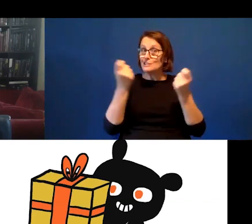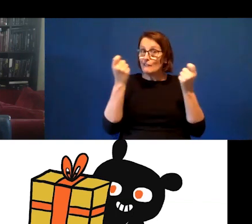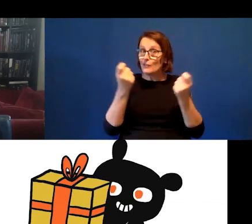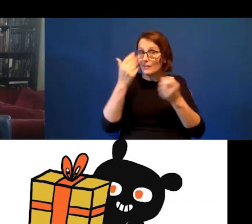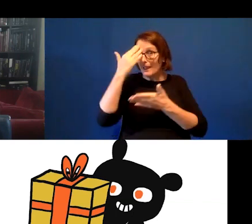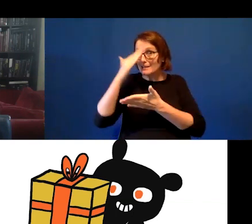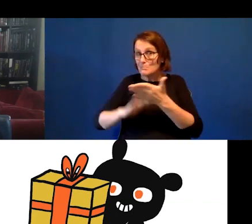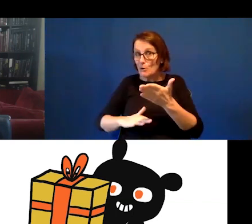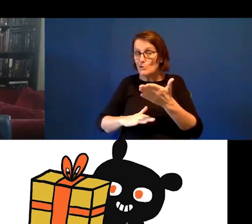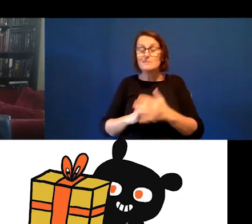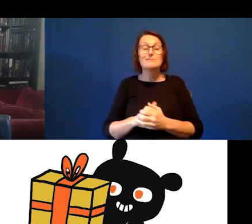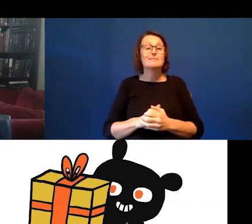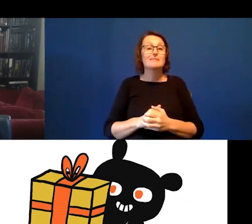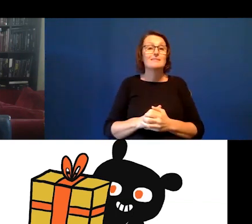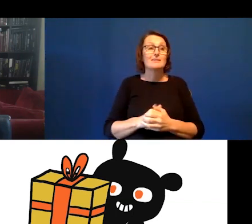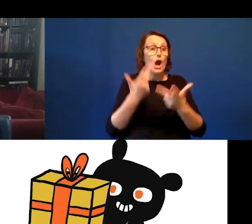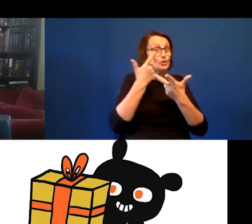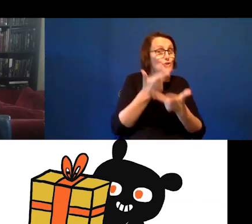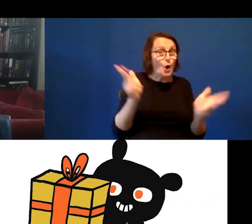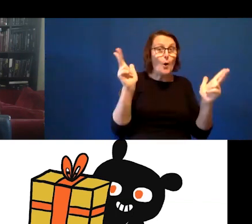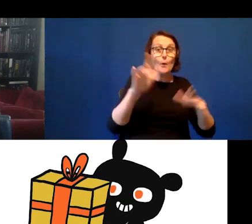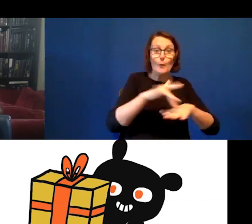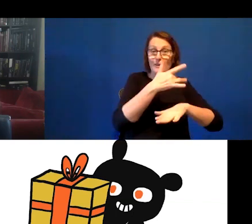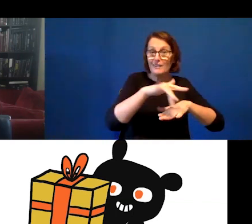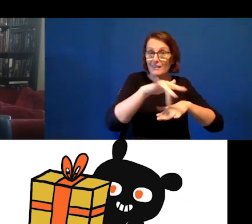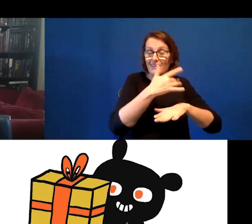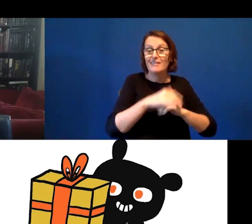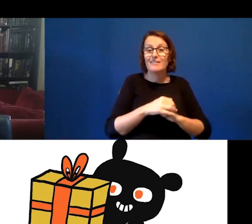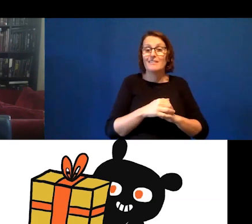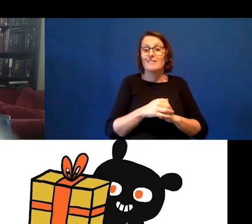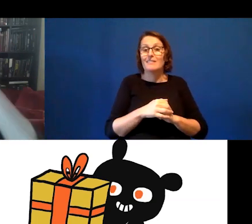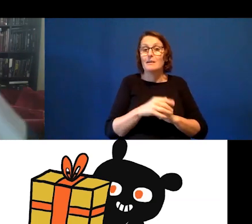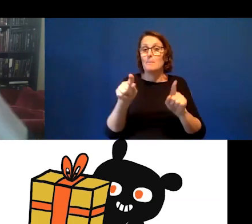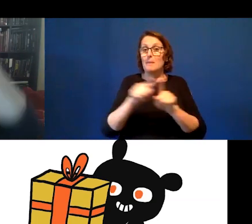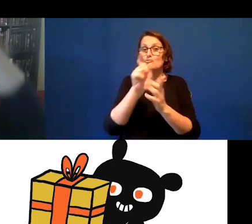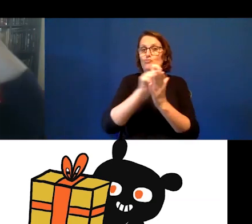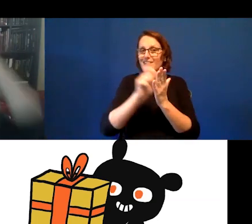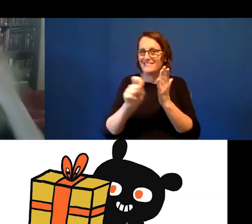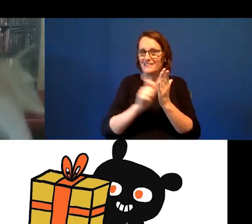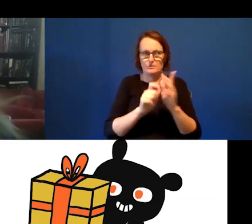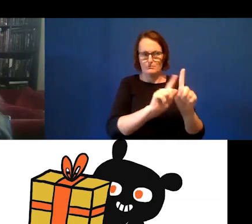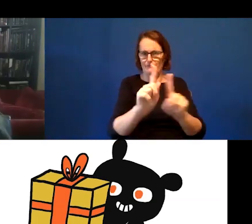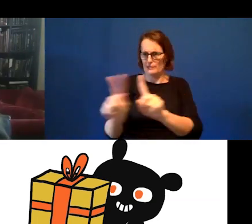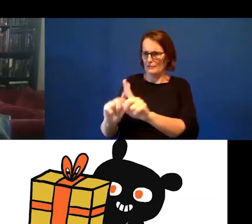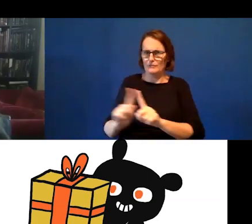an improvisational show, as well as creative writing prompt. I find that